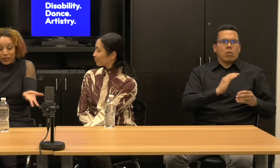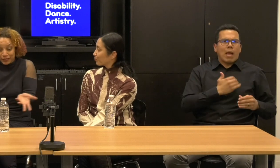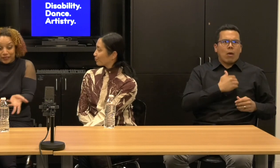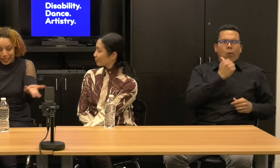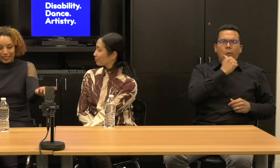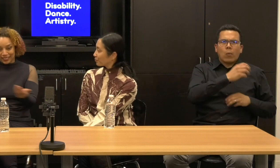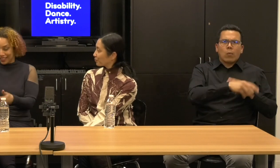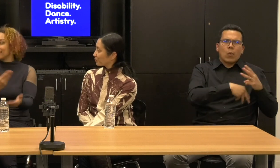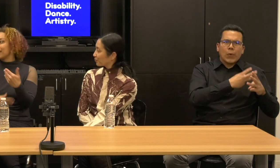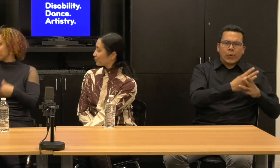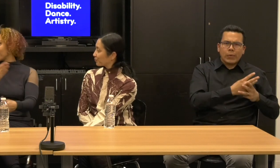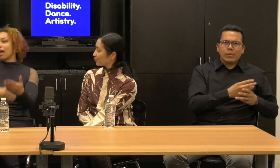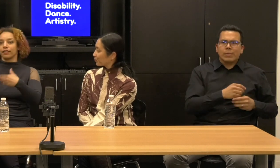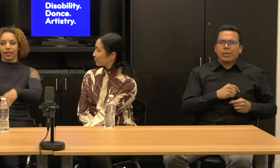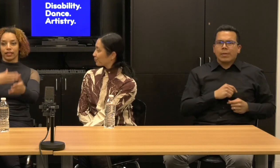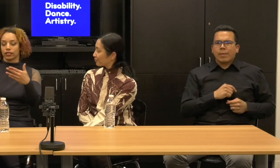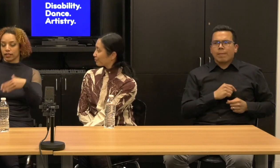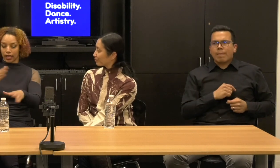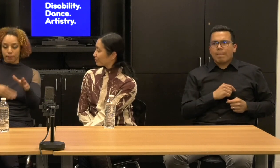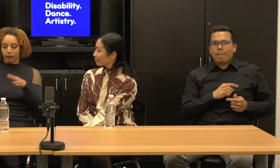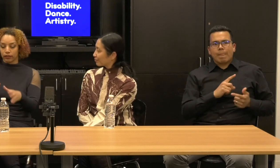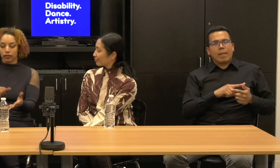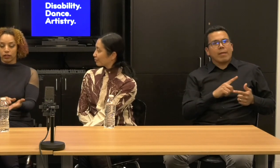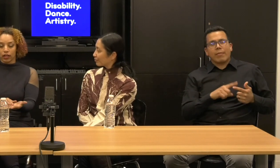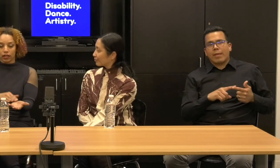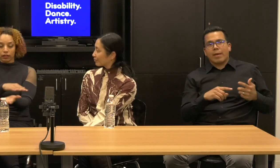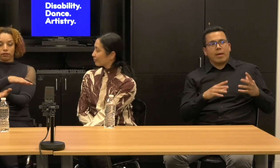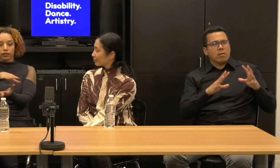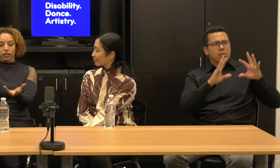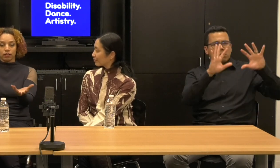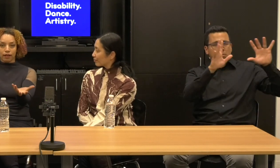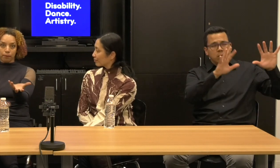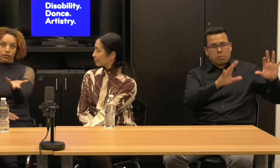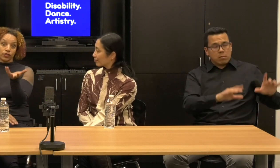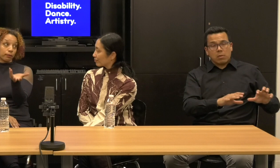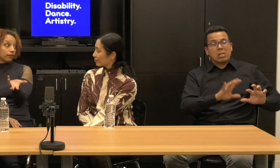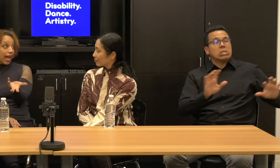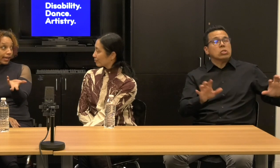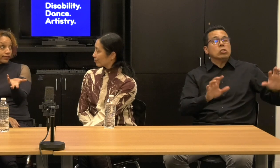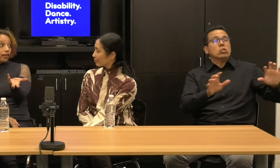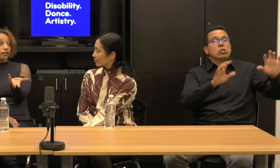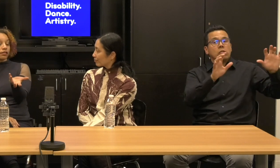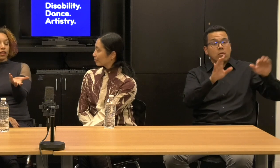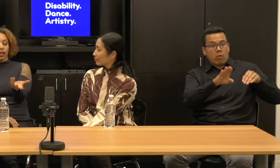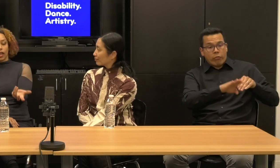And then everything else that came around it, the, the ramp is a symbol of access.